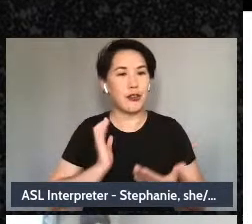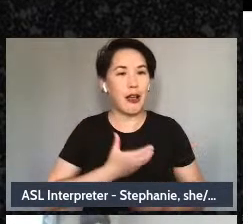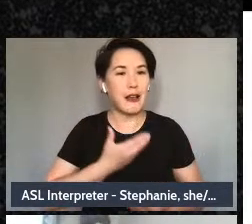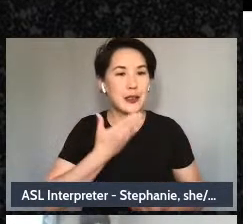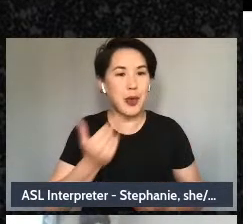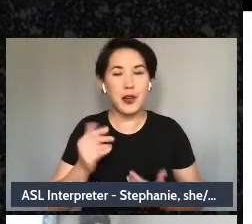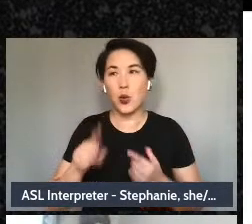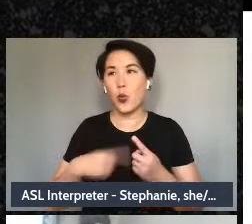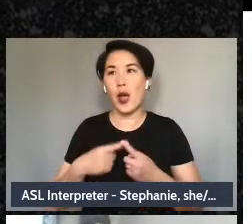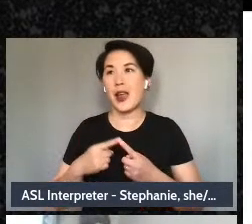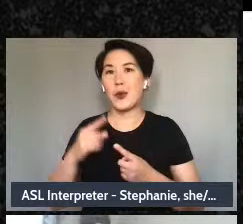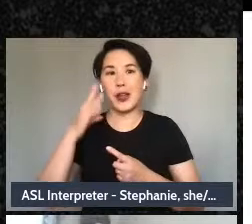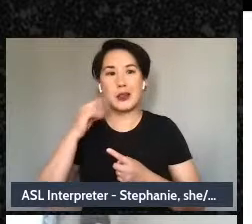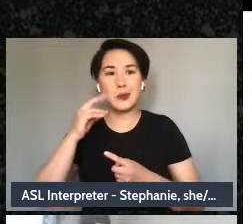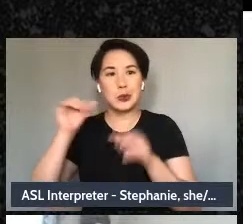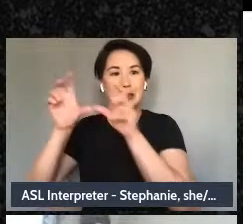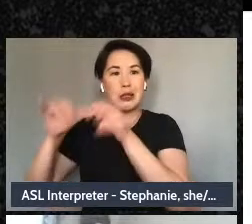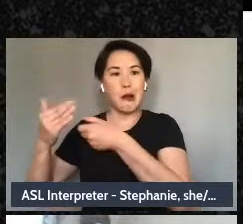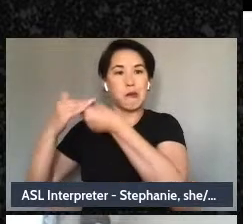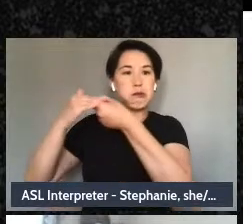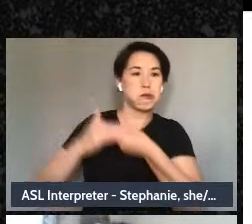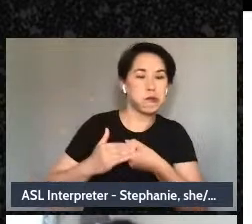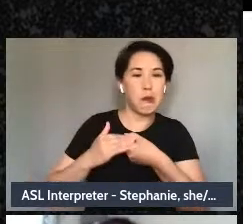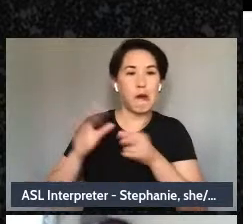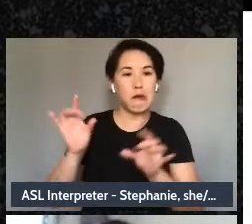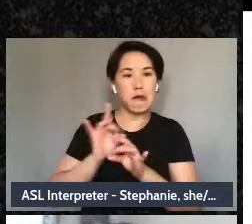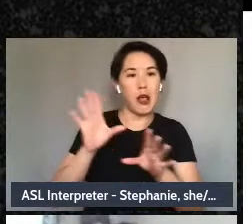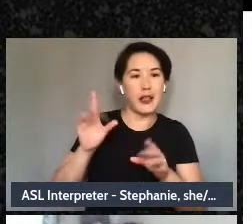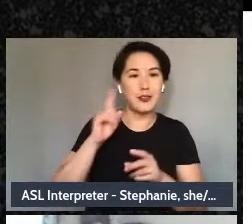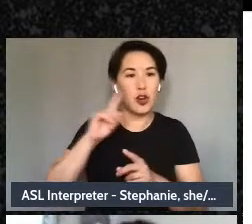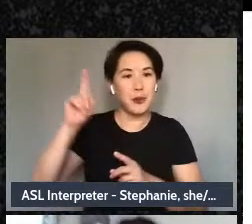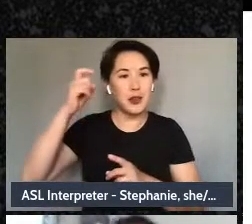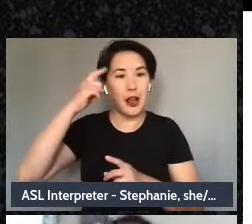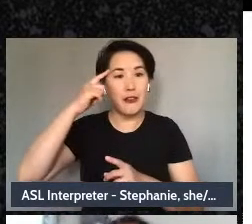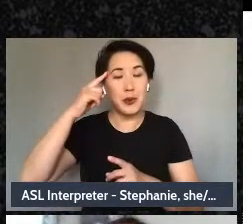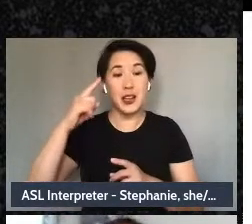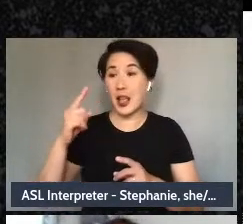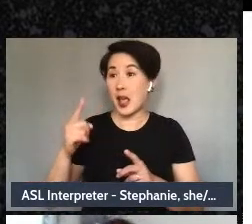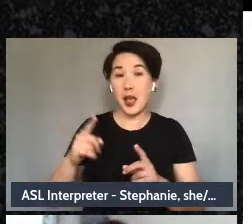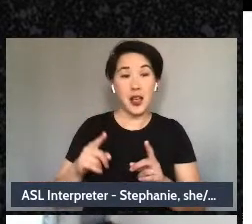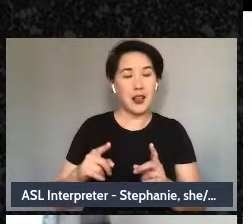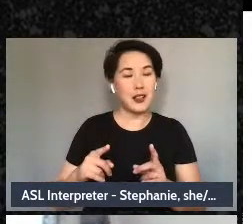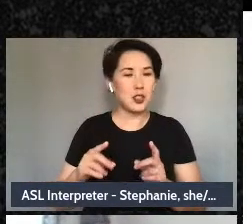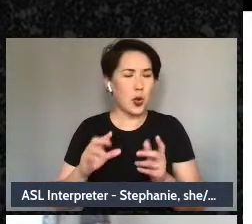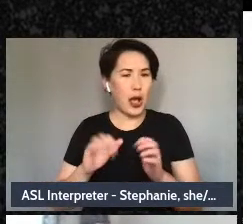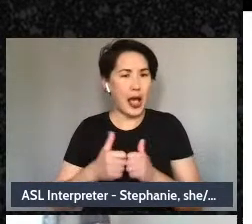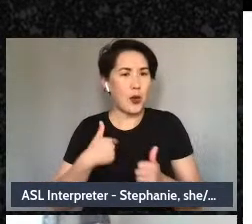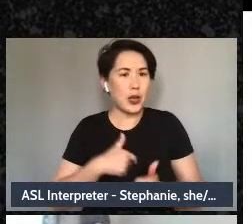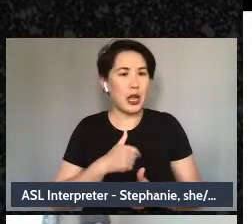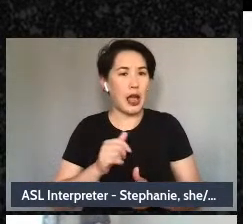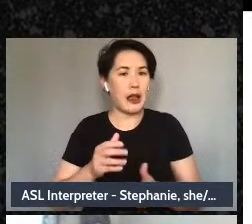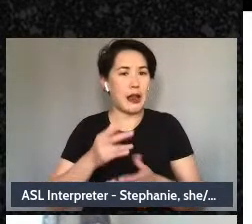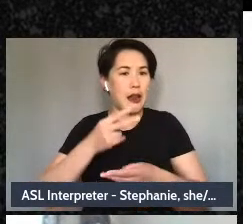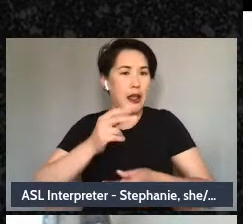of the state. When we have not remedied the soil. For those of you who have heard of that before,